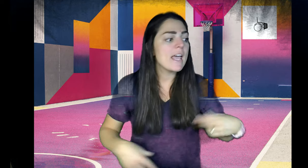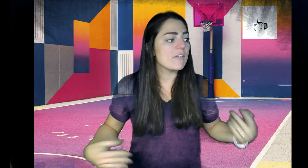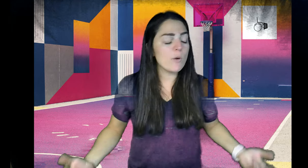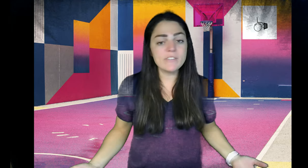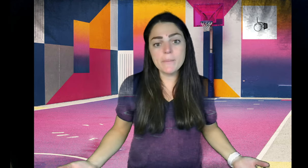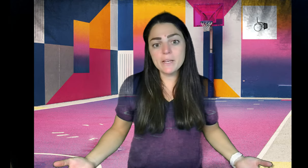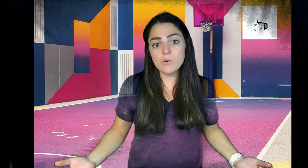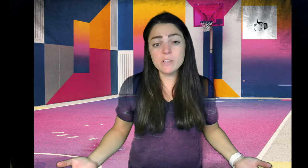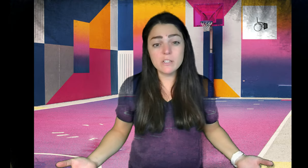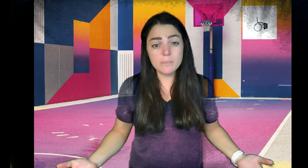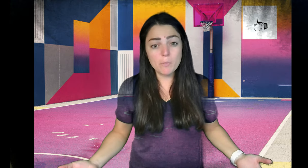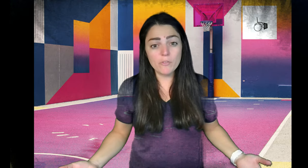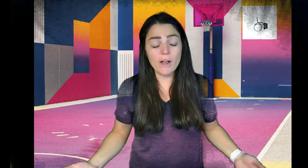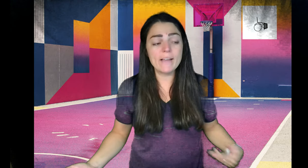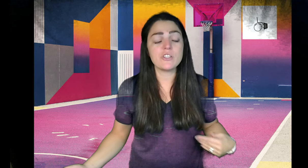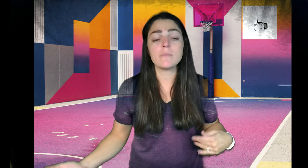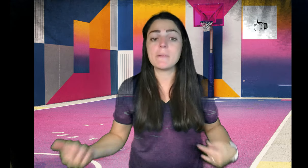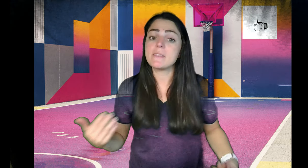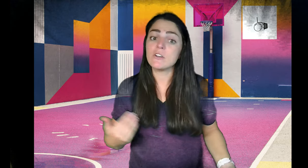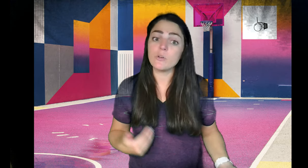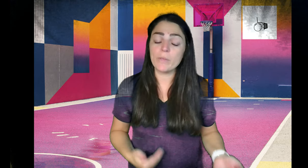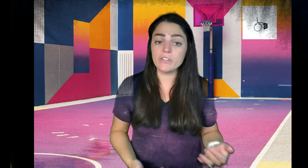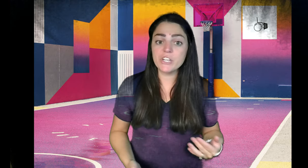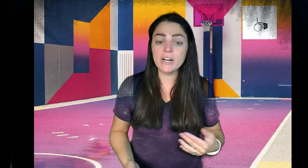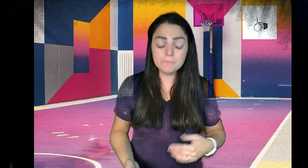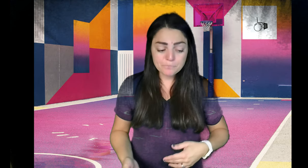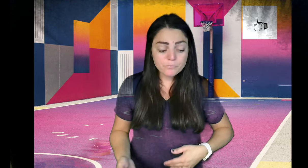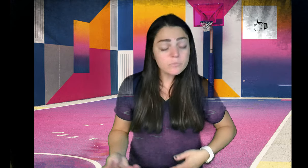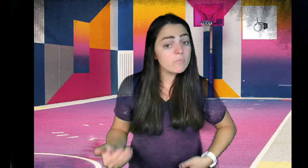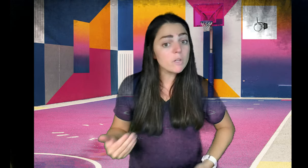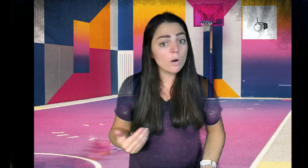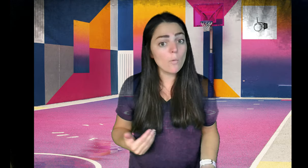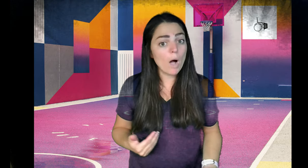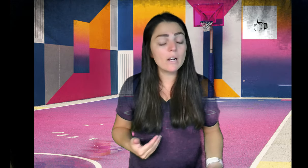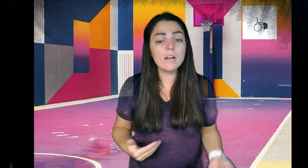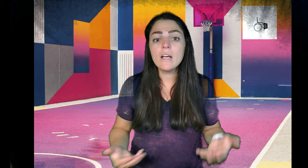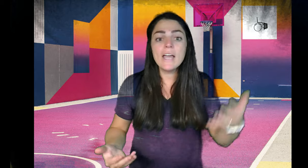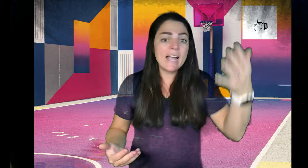it if you have somebody who's a little bit more fragile maybe they're in a wheelchair or a walker